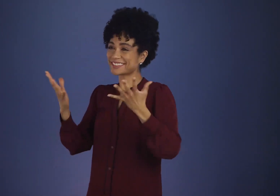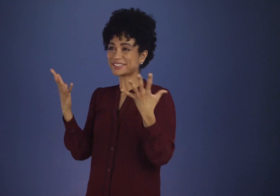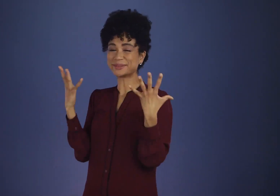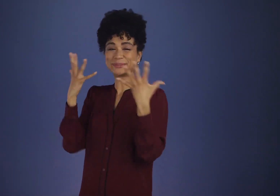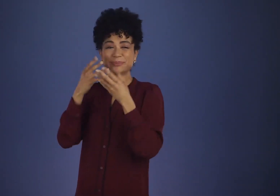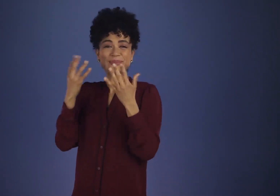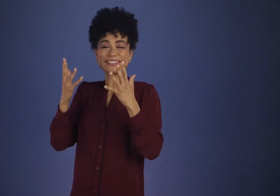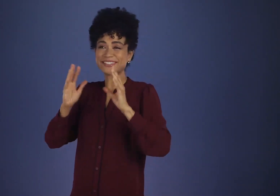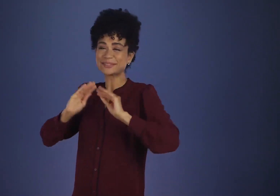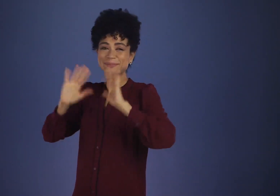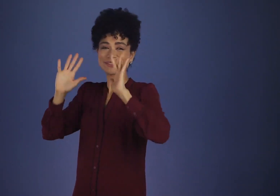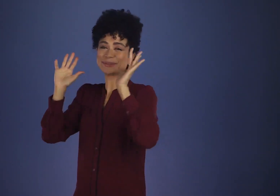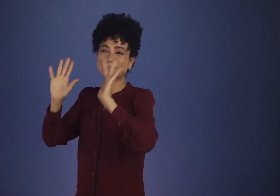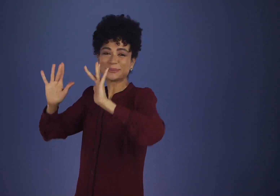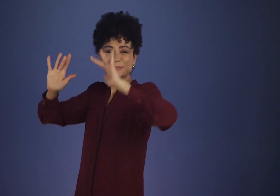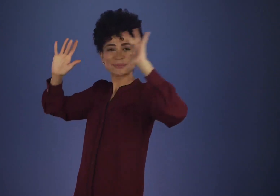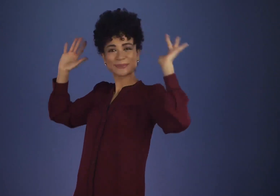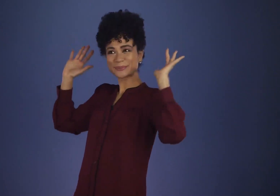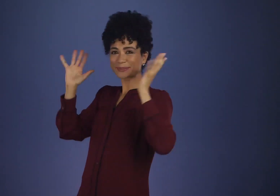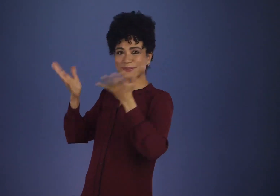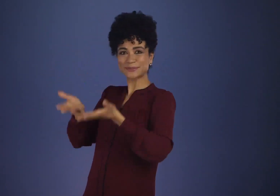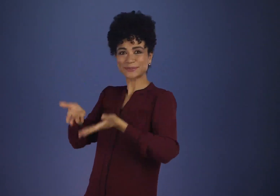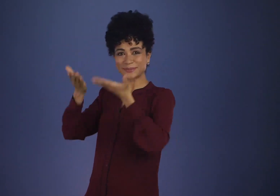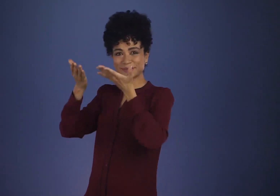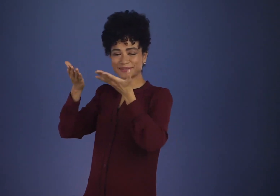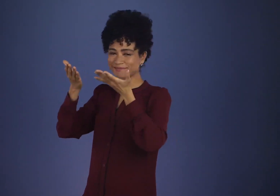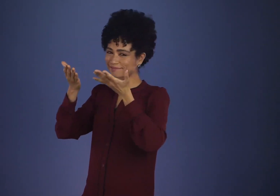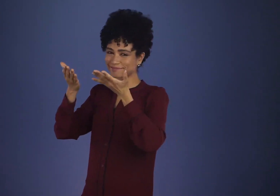But alas, this bright scene was not long in darkening.